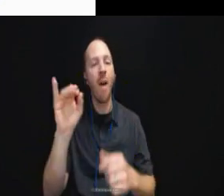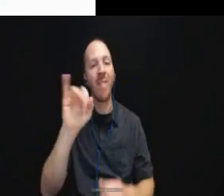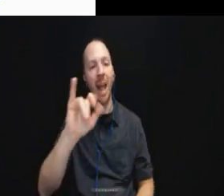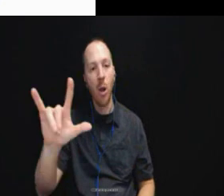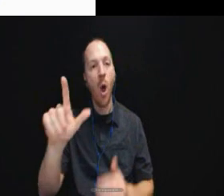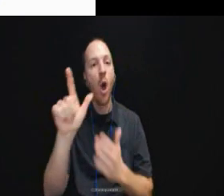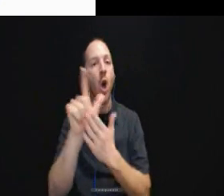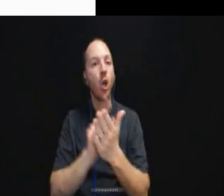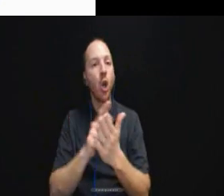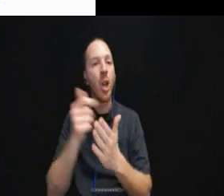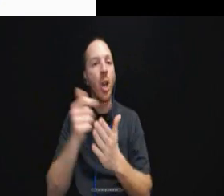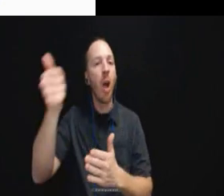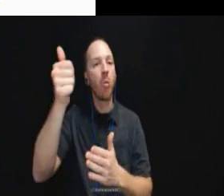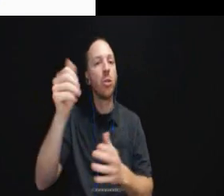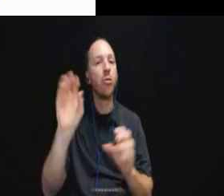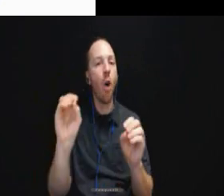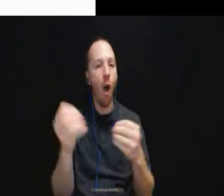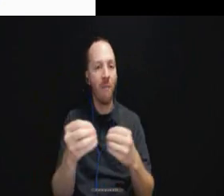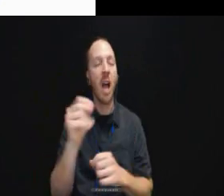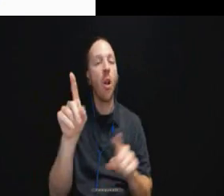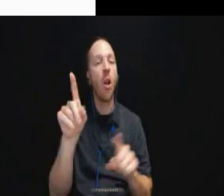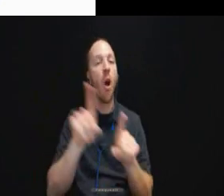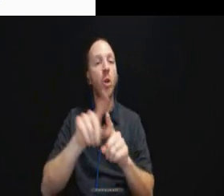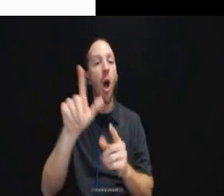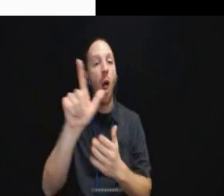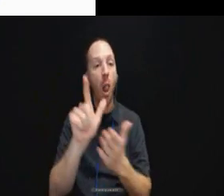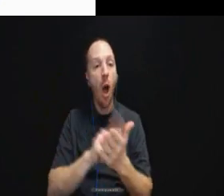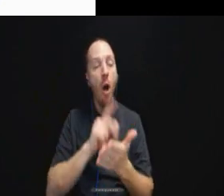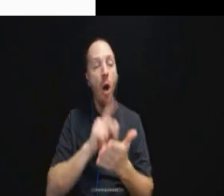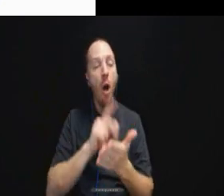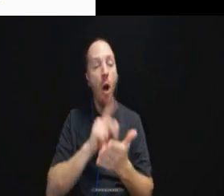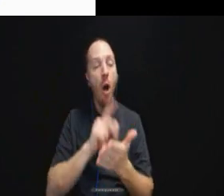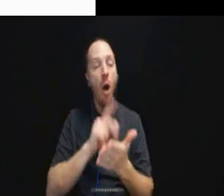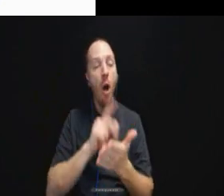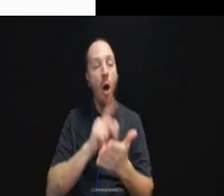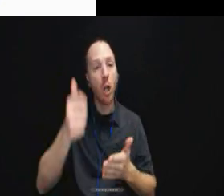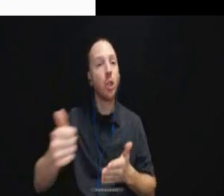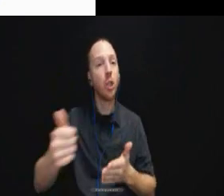a law clerk for Chief Judge James Jacar in the Northern District of Ohio.